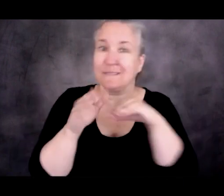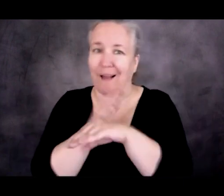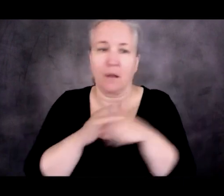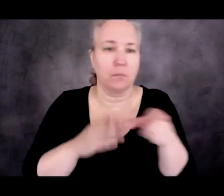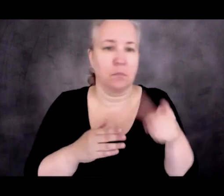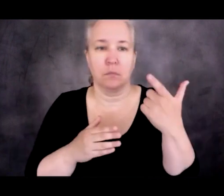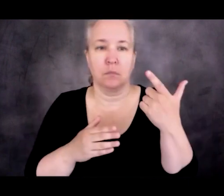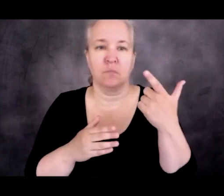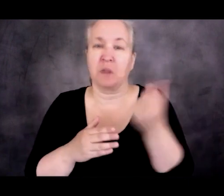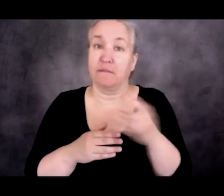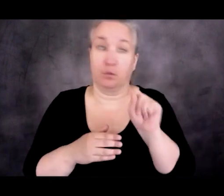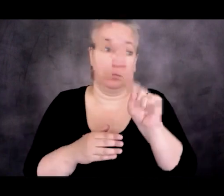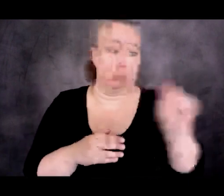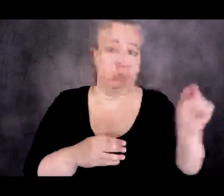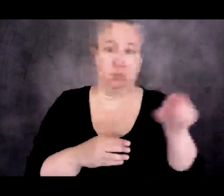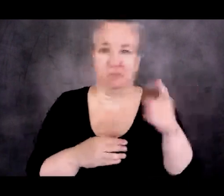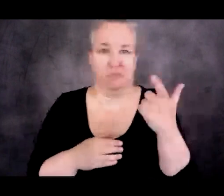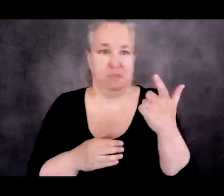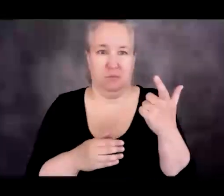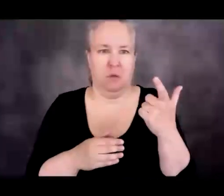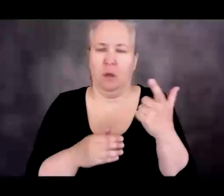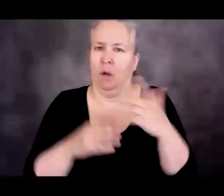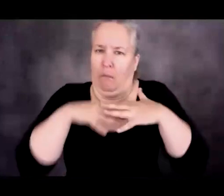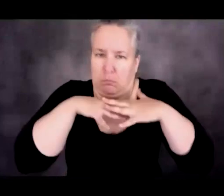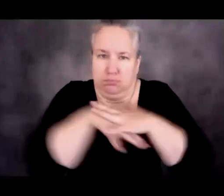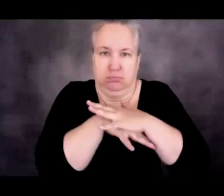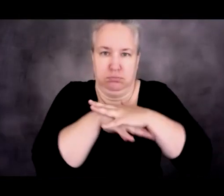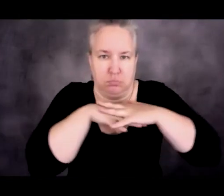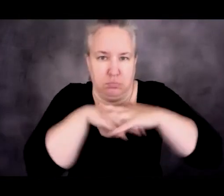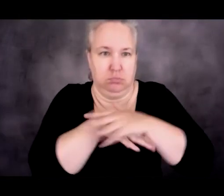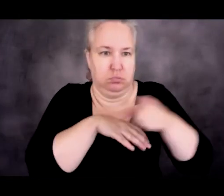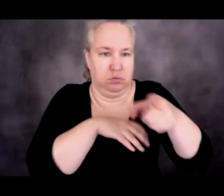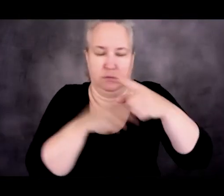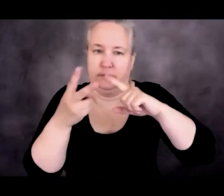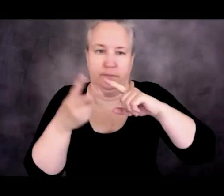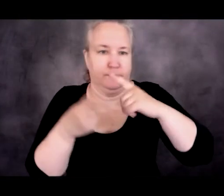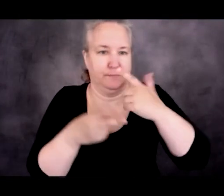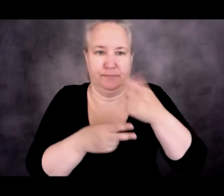But we're talking about overcrowded conditions with men, women, and children.